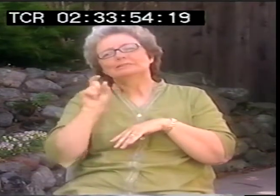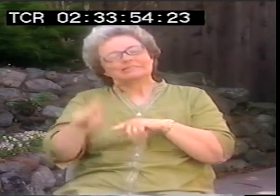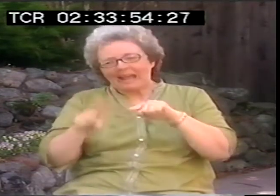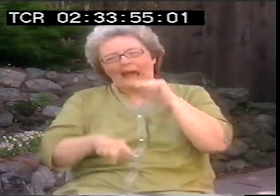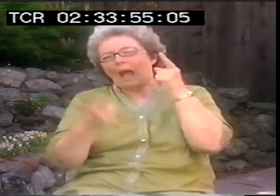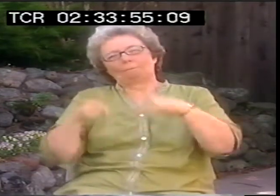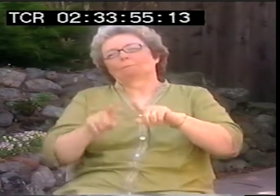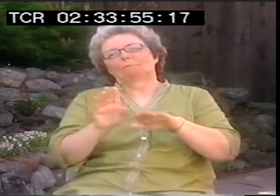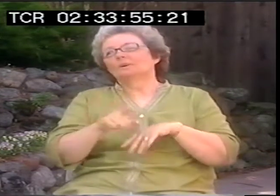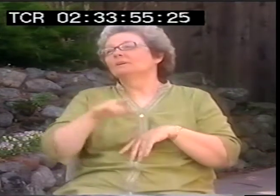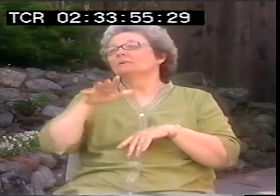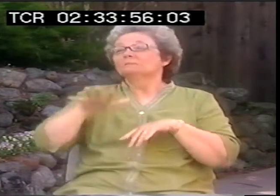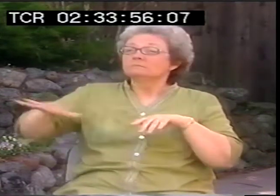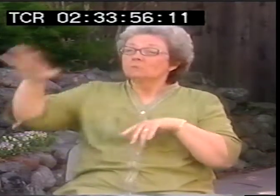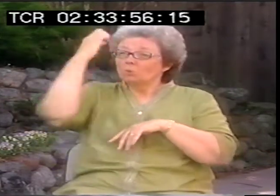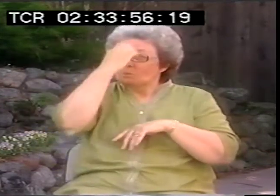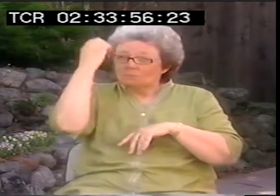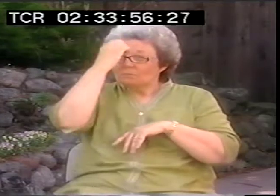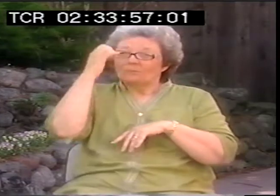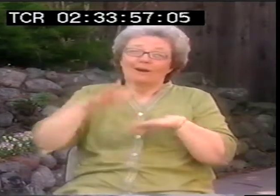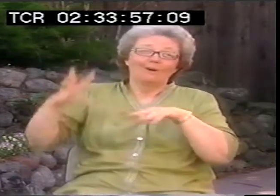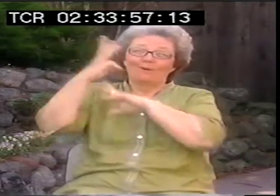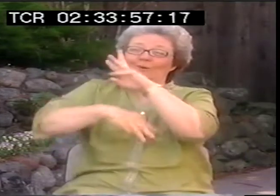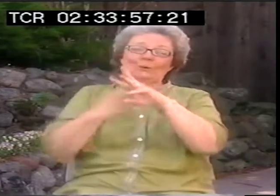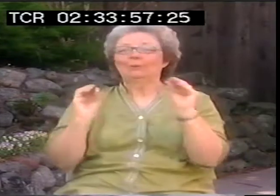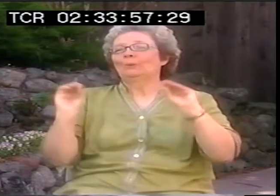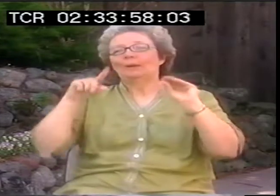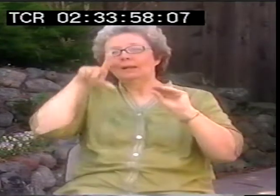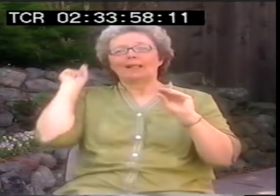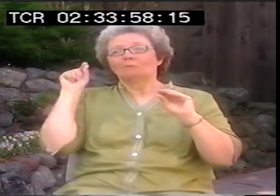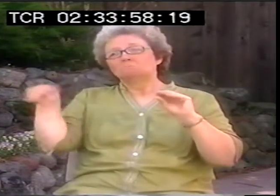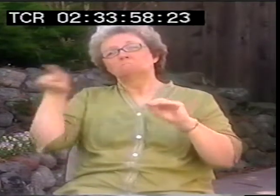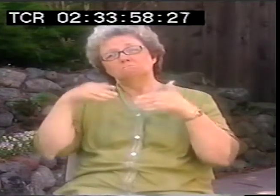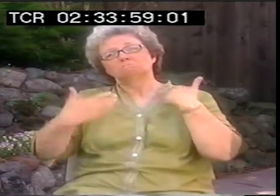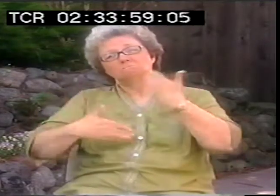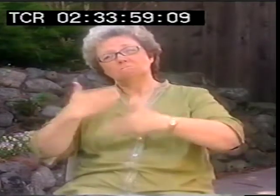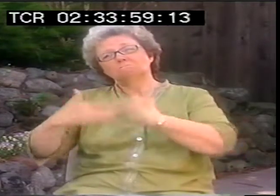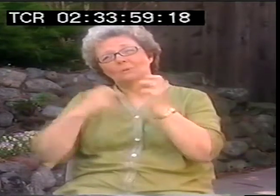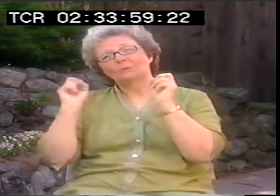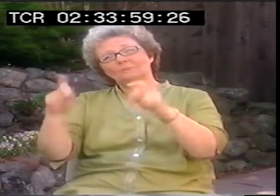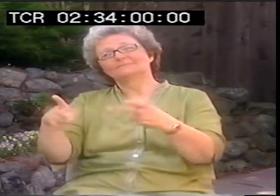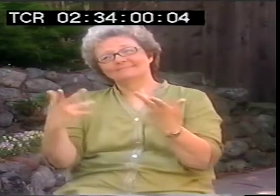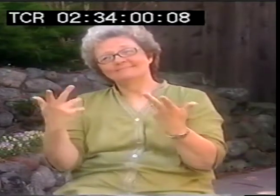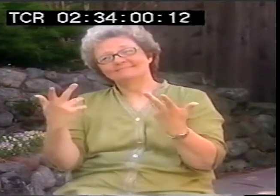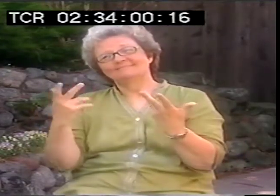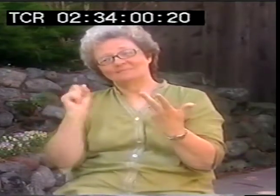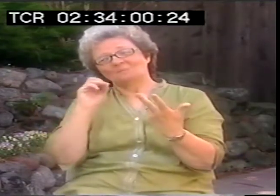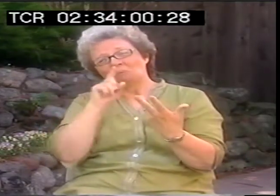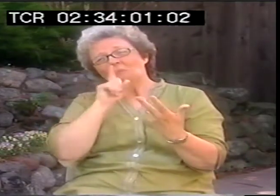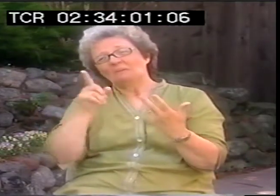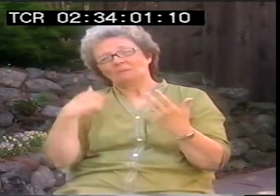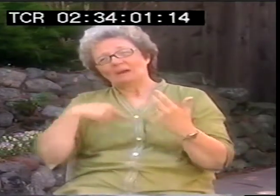If Gallaudet went down the tubes, that would be serious. It can't happen. It can't. The whole world looks to Gallaudet.